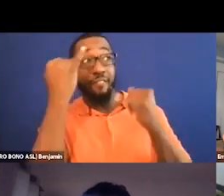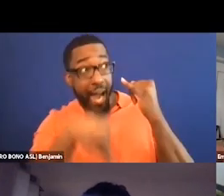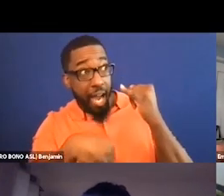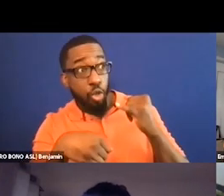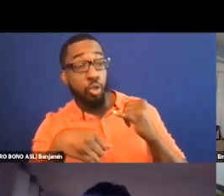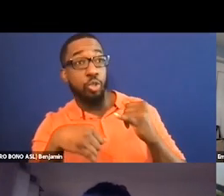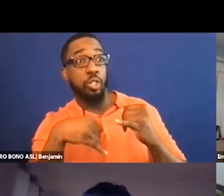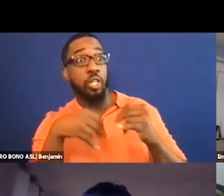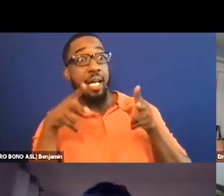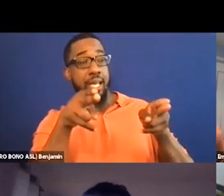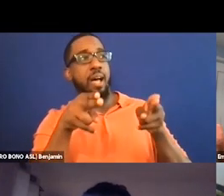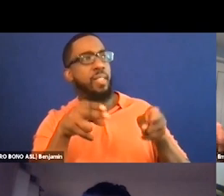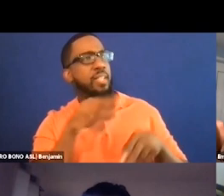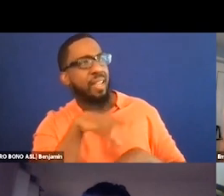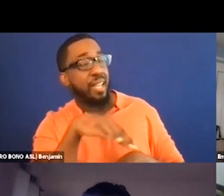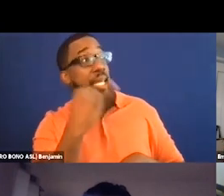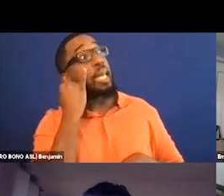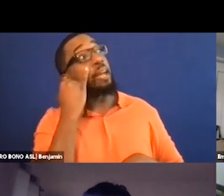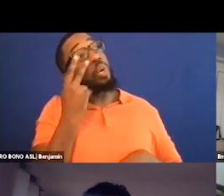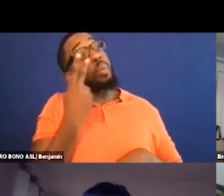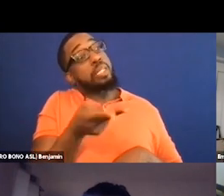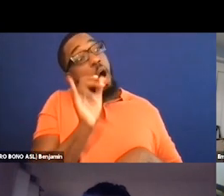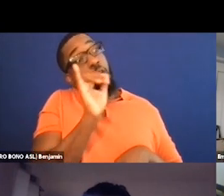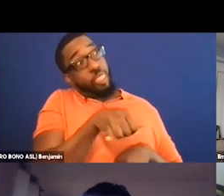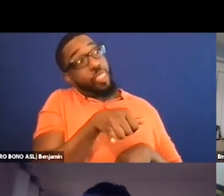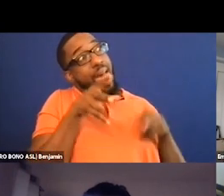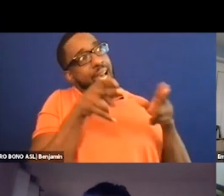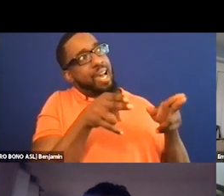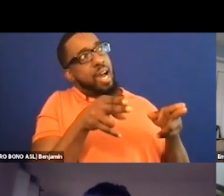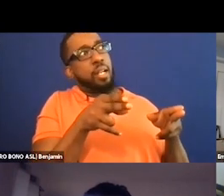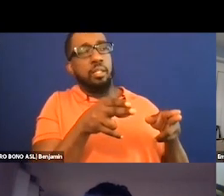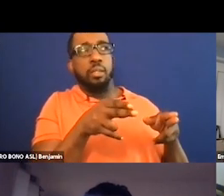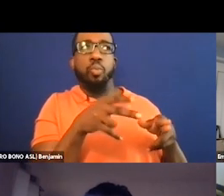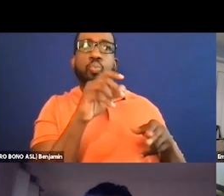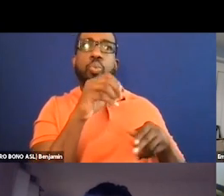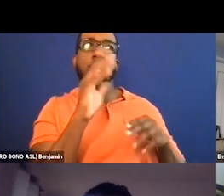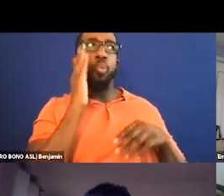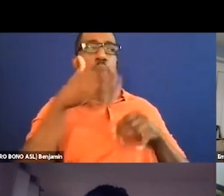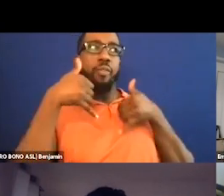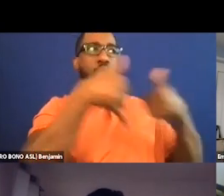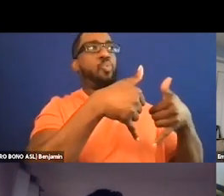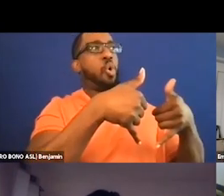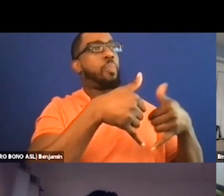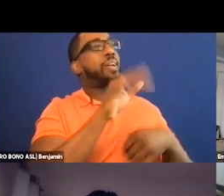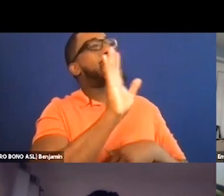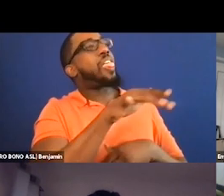if we had seen this version, I think we would have given that an award because this made it all come together.